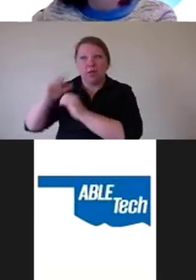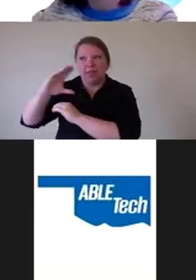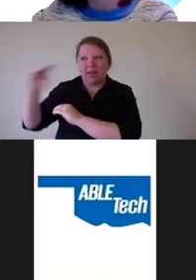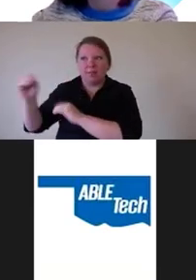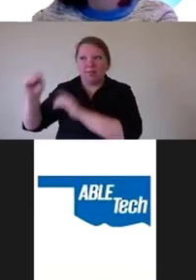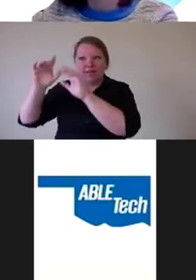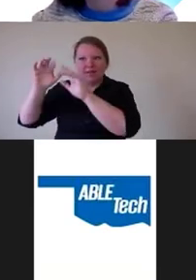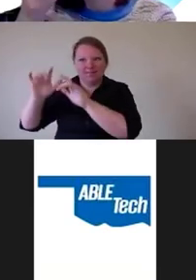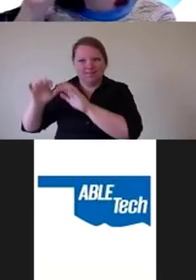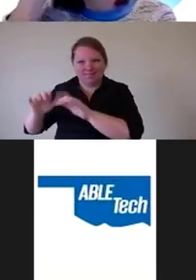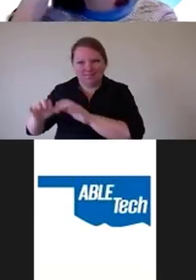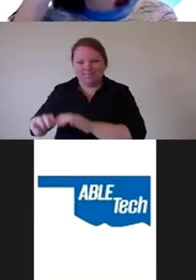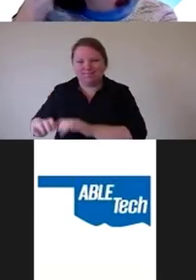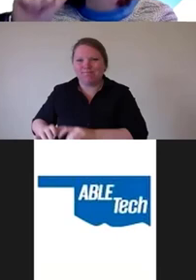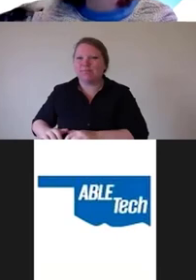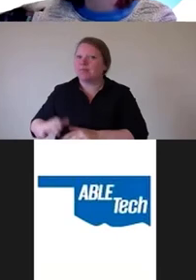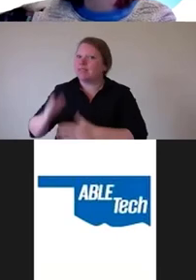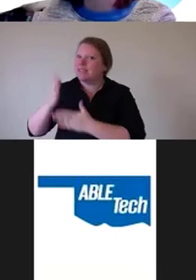And and some of them are quite enlightening.